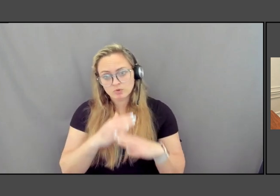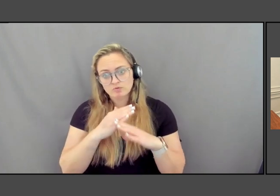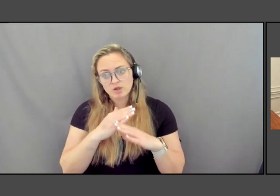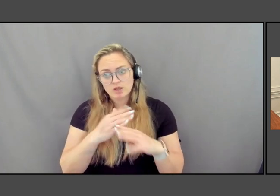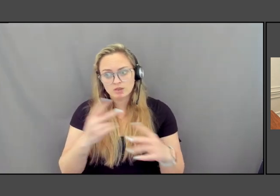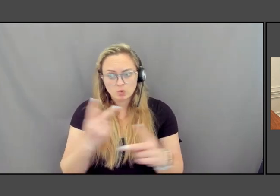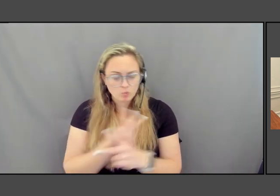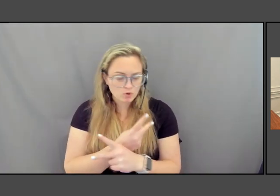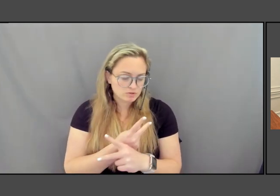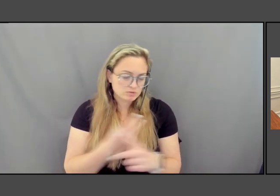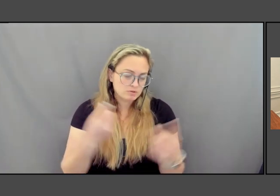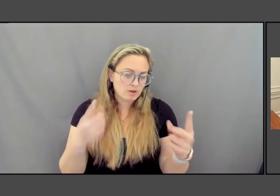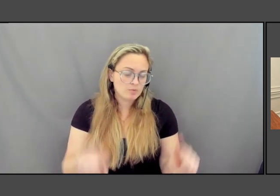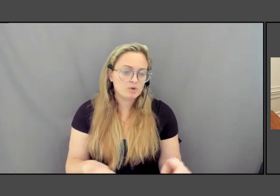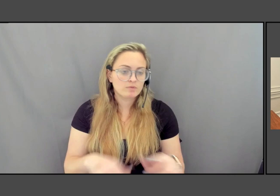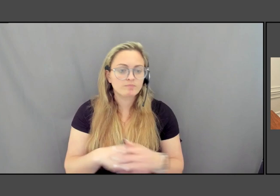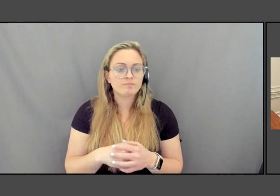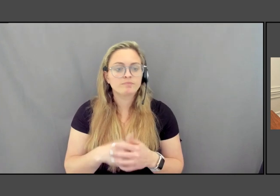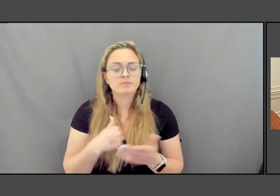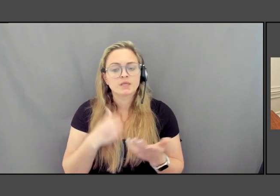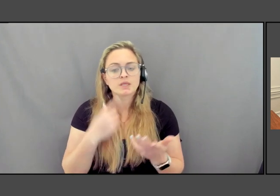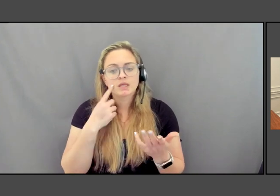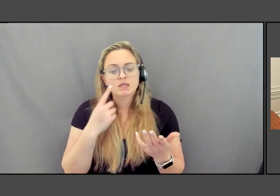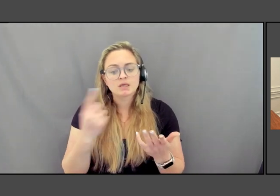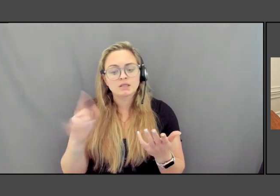And I and I think it is something that is so critical.